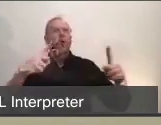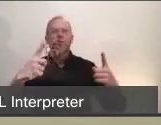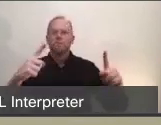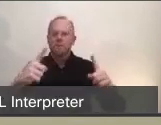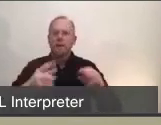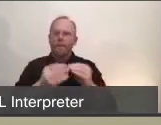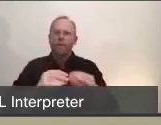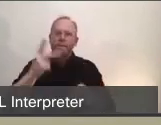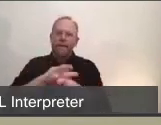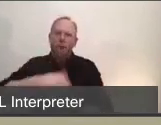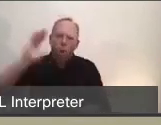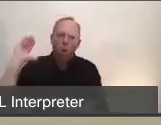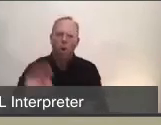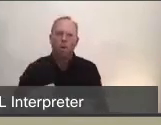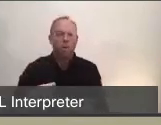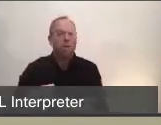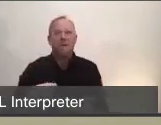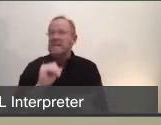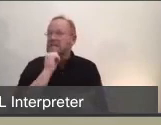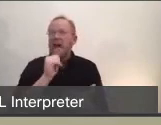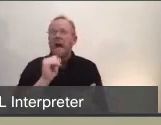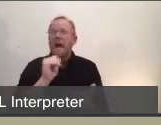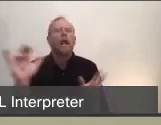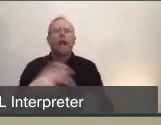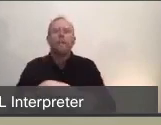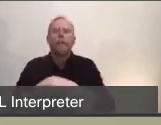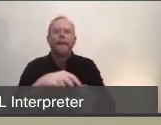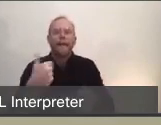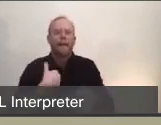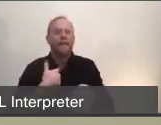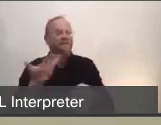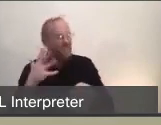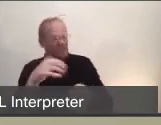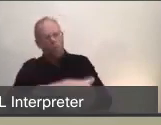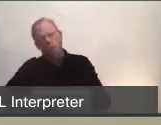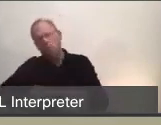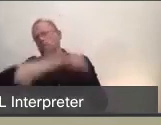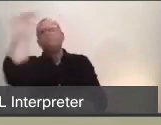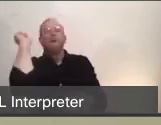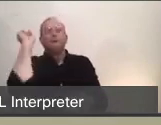and I'd just like to say it's not a band-aid that I would've ever wanted to rip off. If we did not have those measures we would have much more quickly